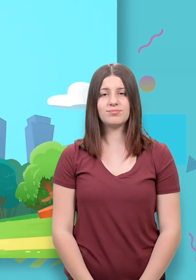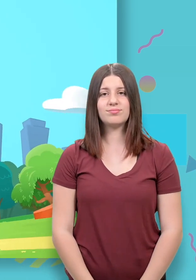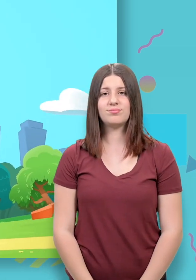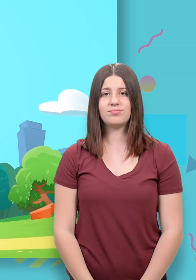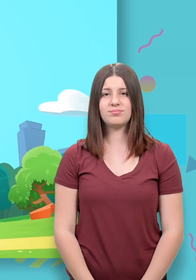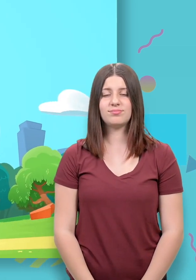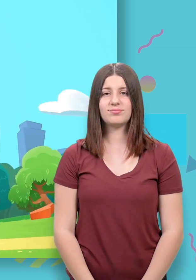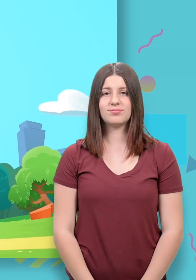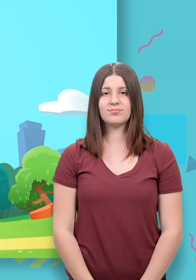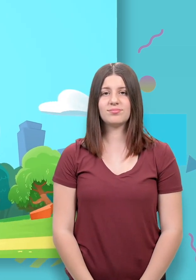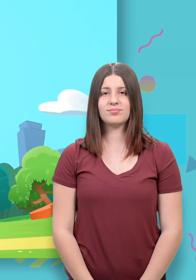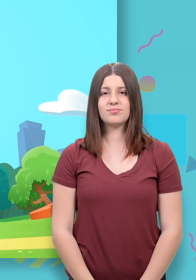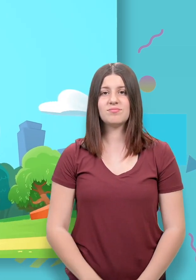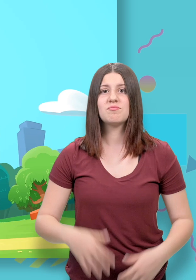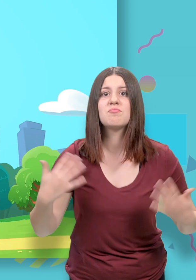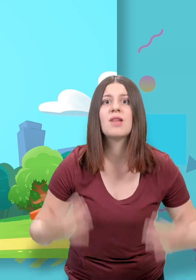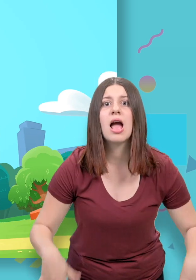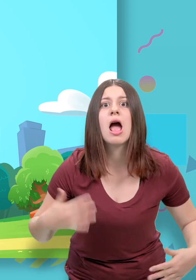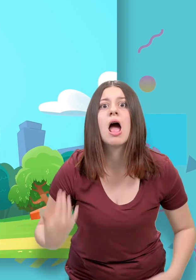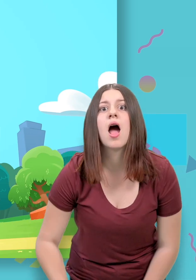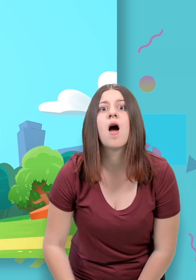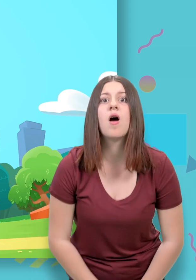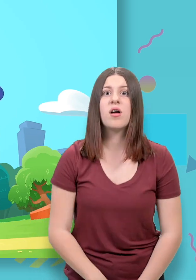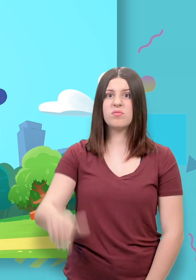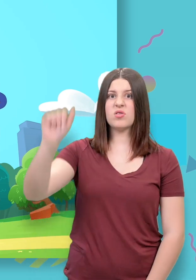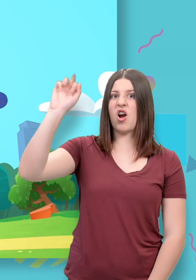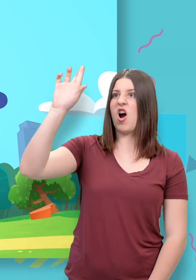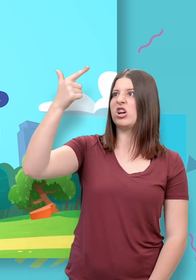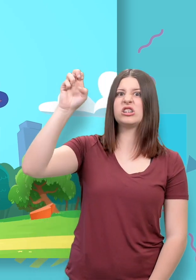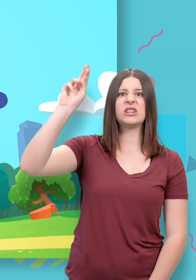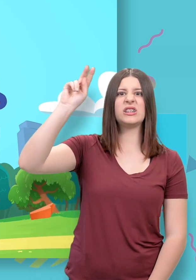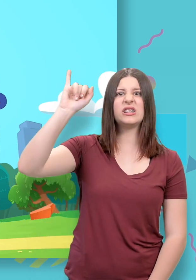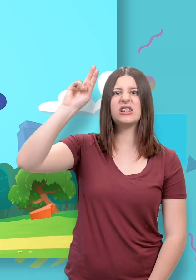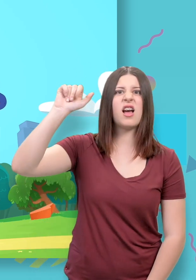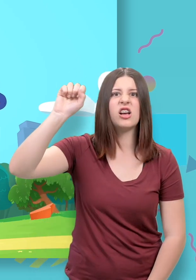(Morphle) Wow! The Argentinosaurus!